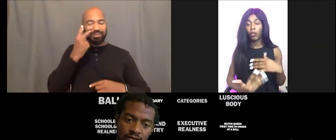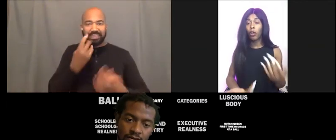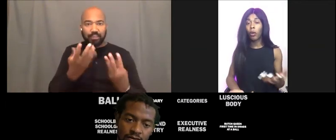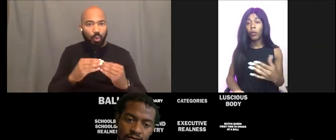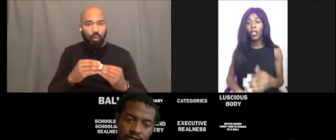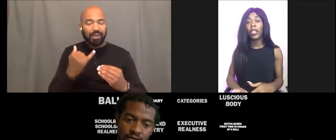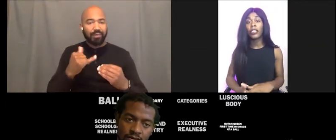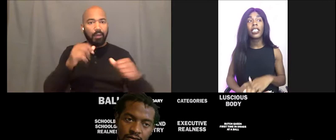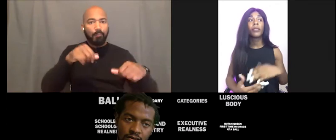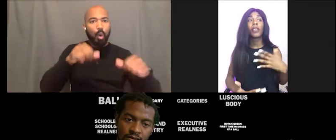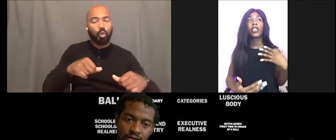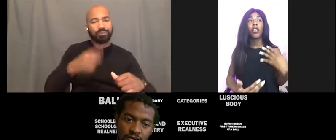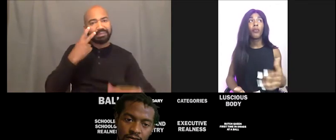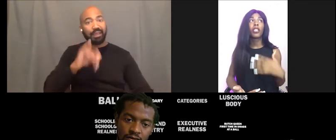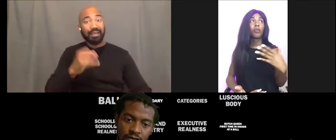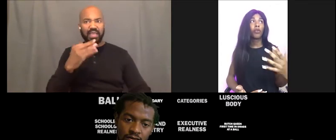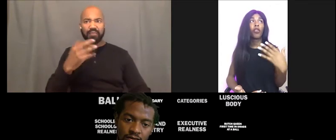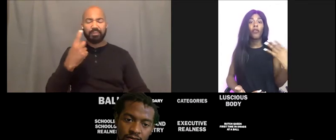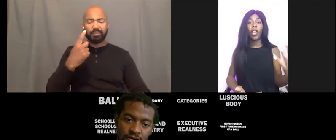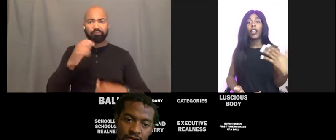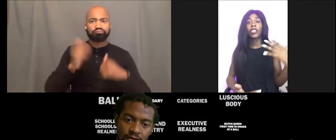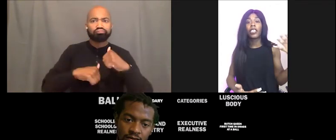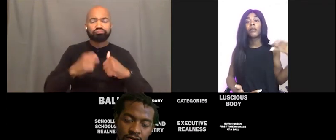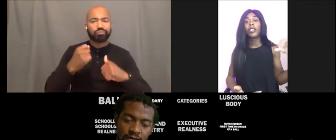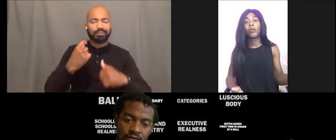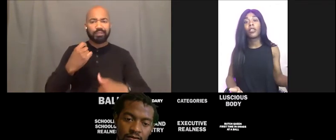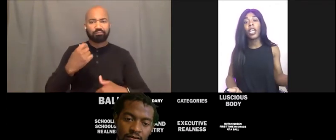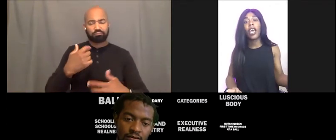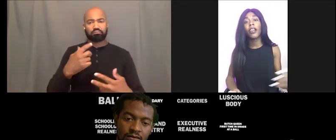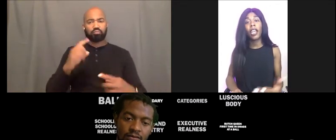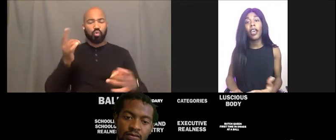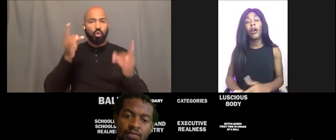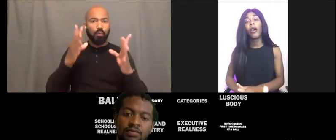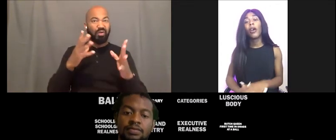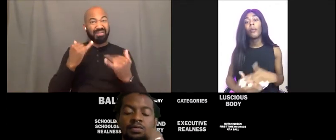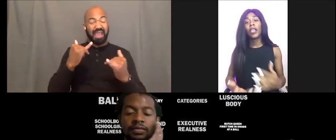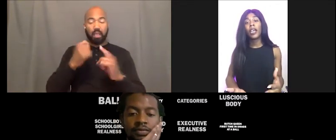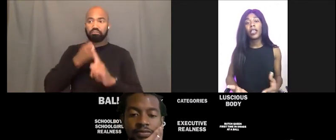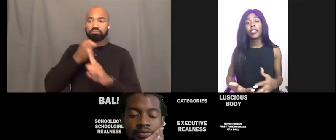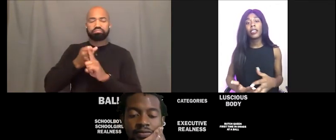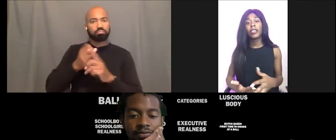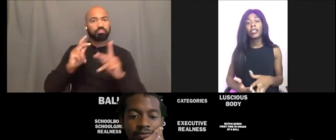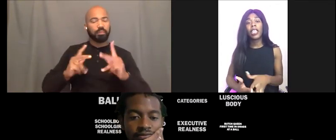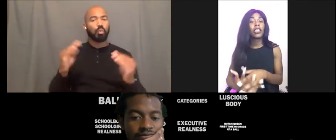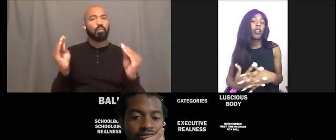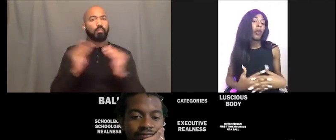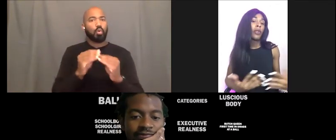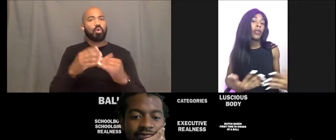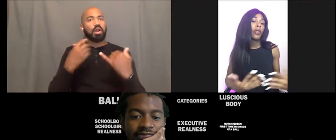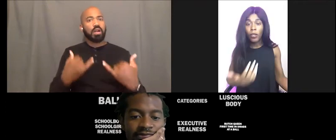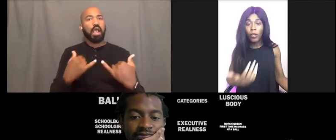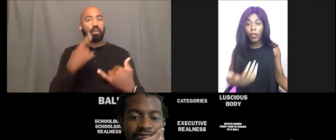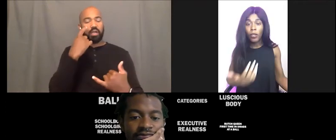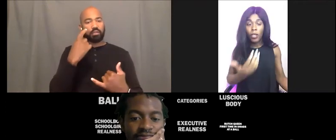or horrible things, it speaks so much more about... It like speaks so much higher now because that's the only way we see you.